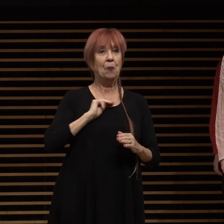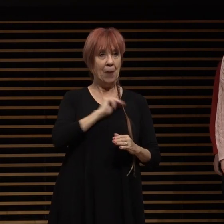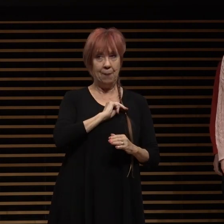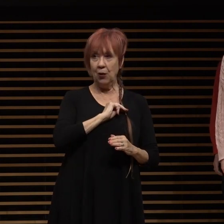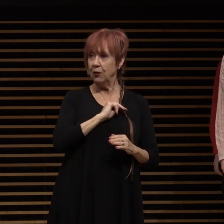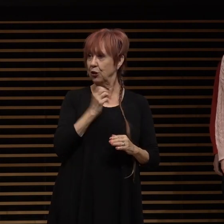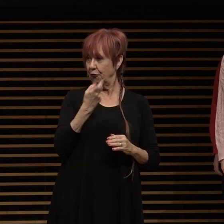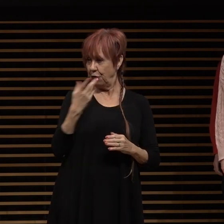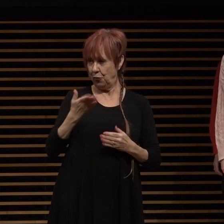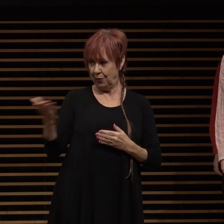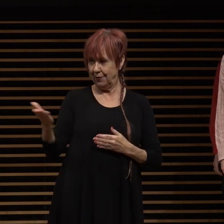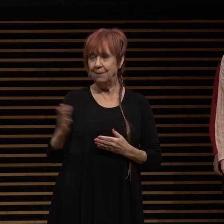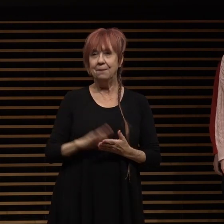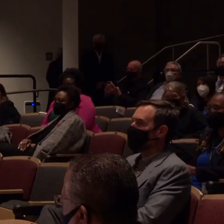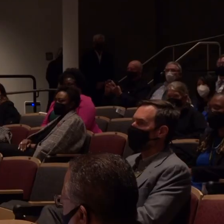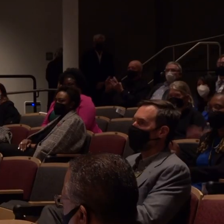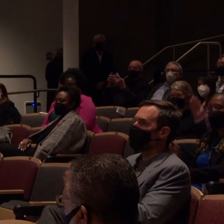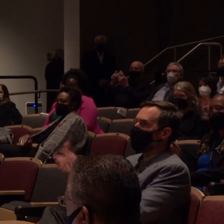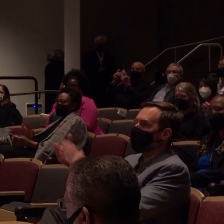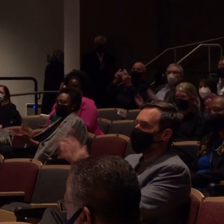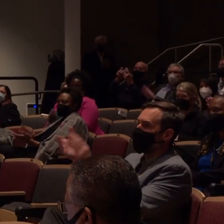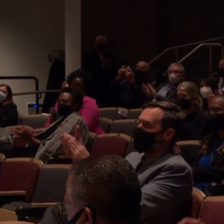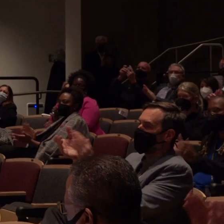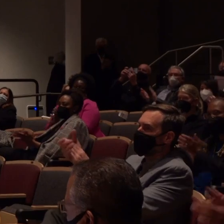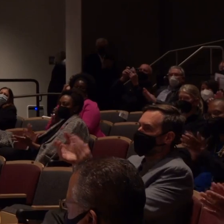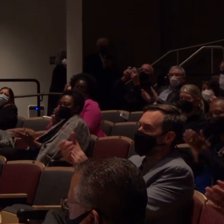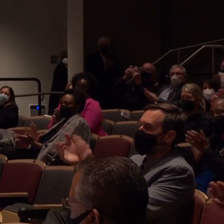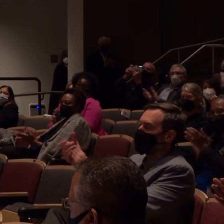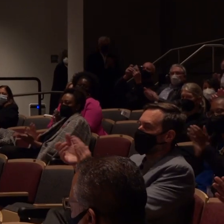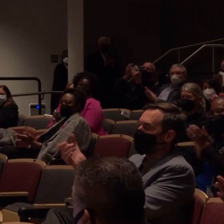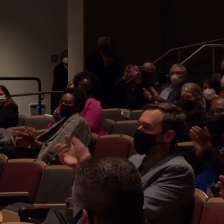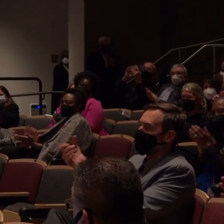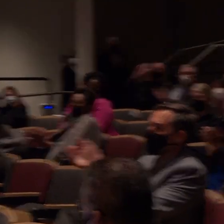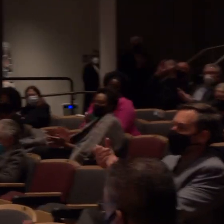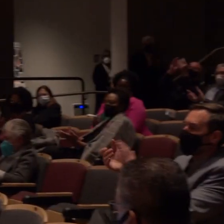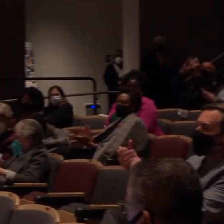upfront could you stand up please welcome